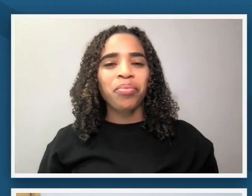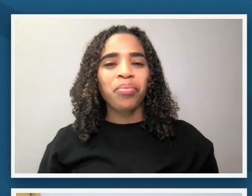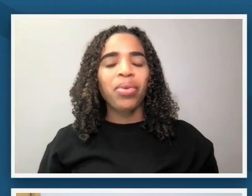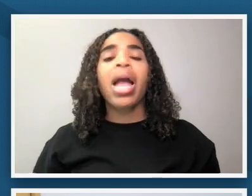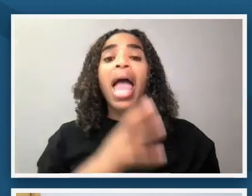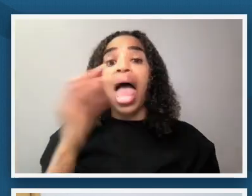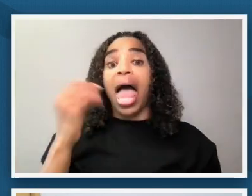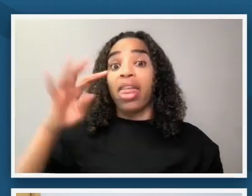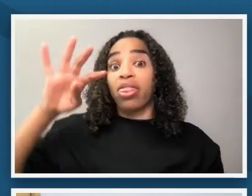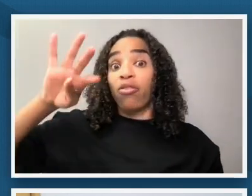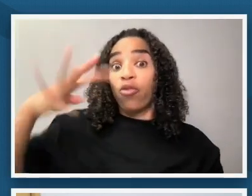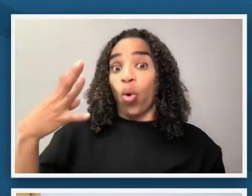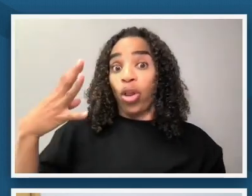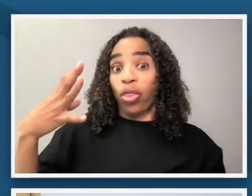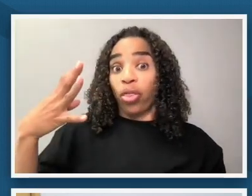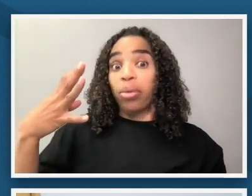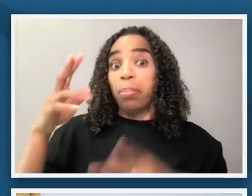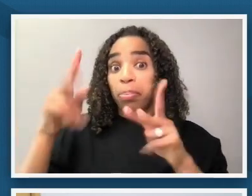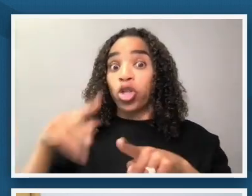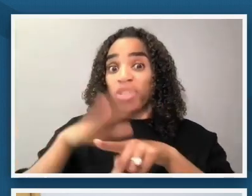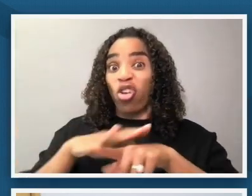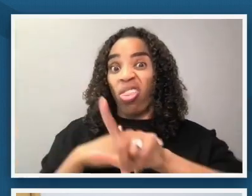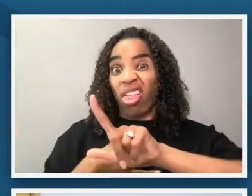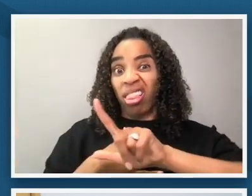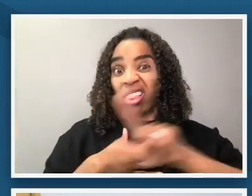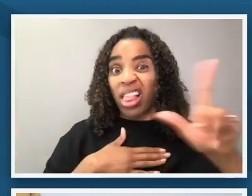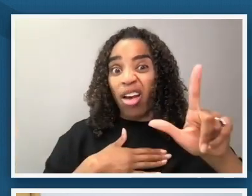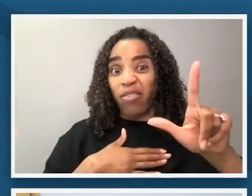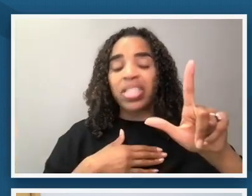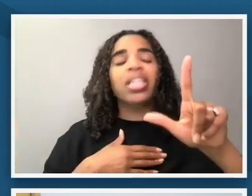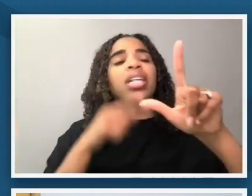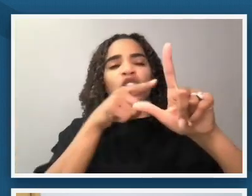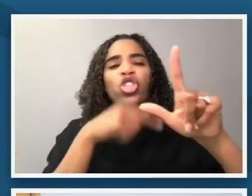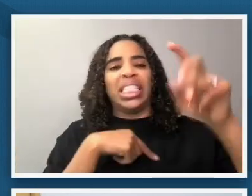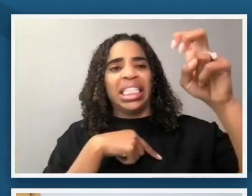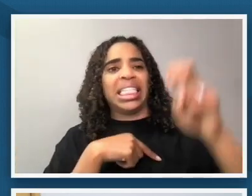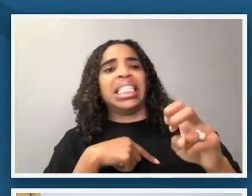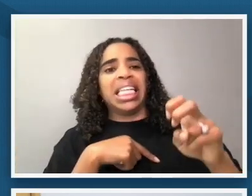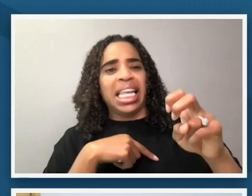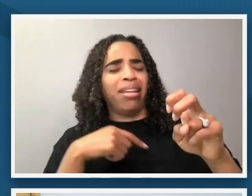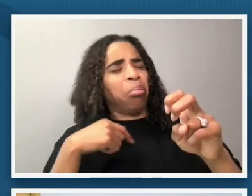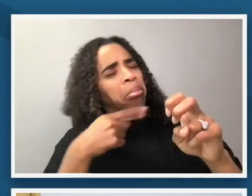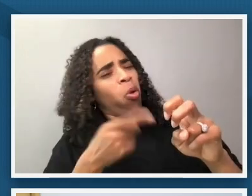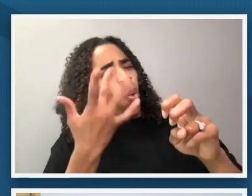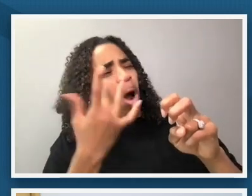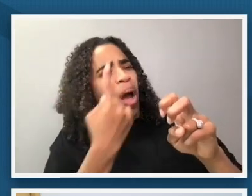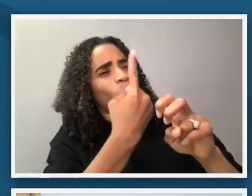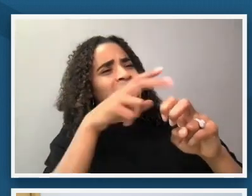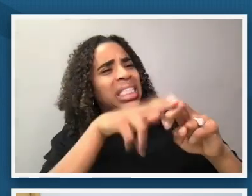fourth figure over to the left i'm just her seated position has always drawn me